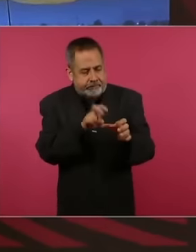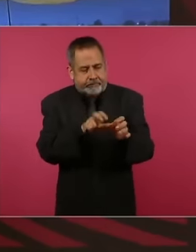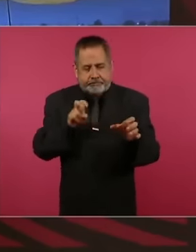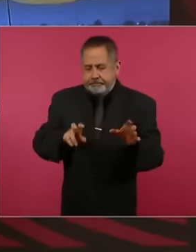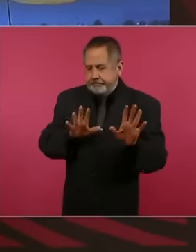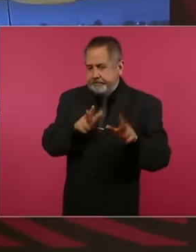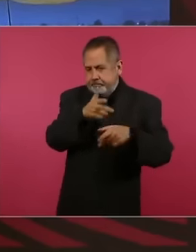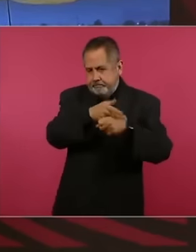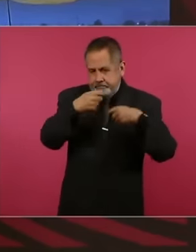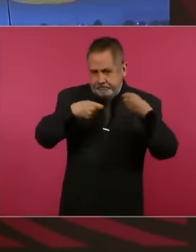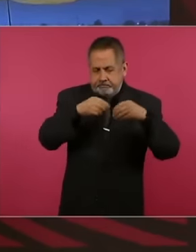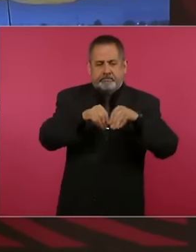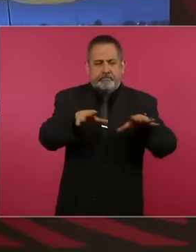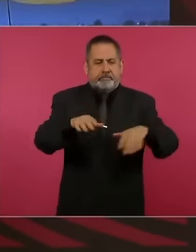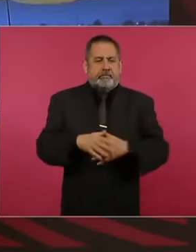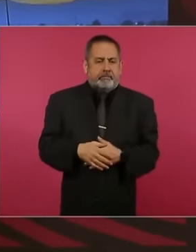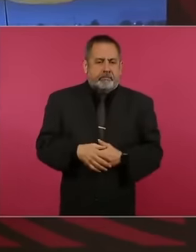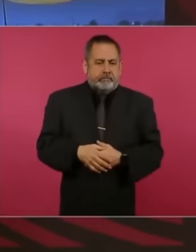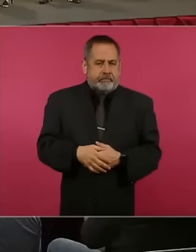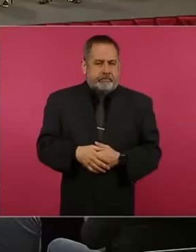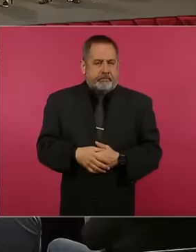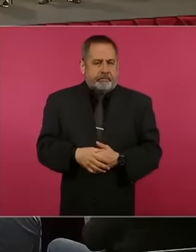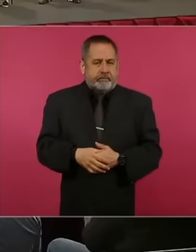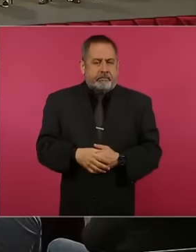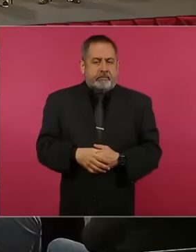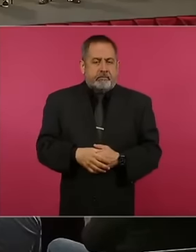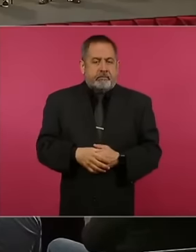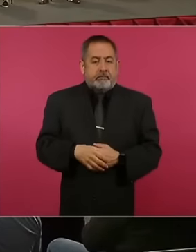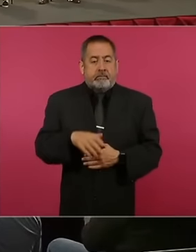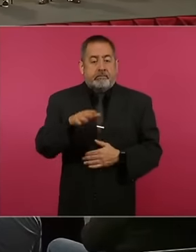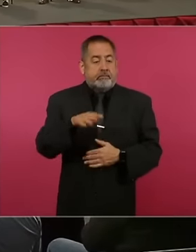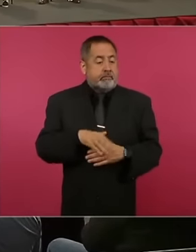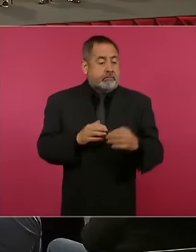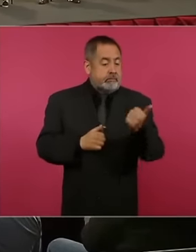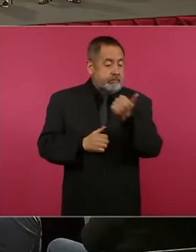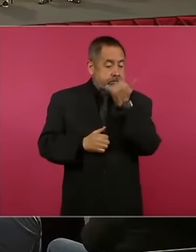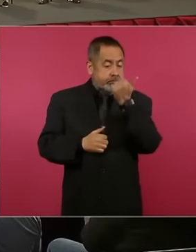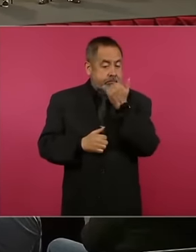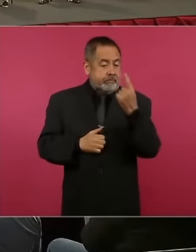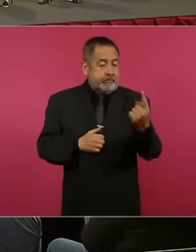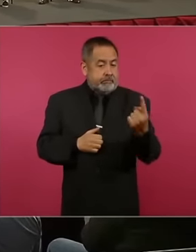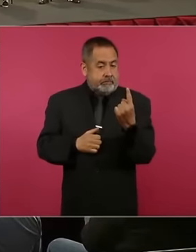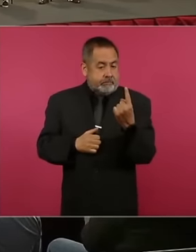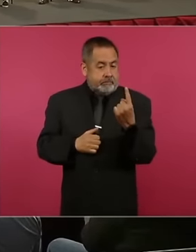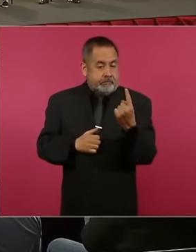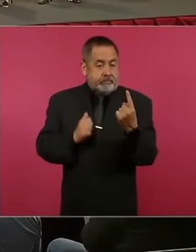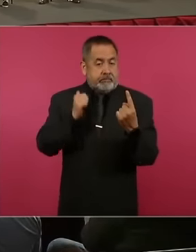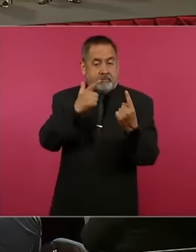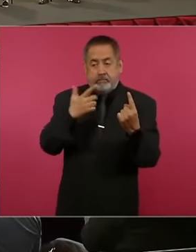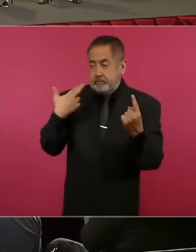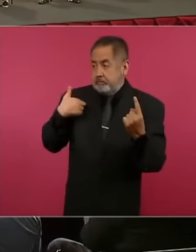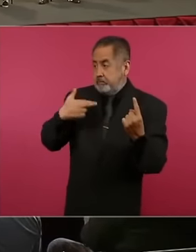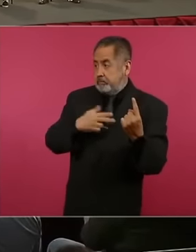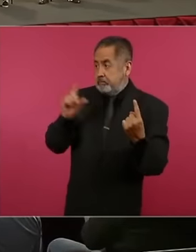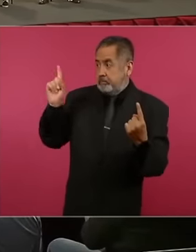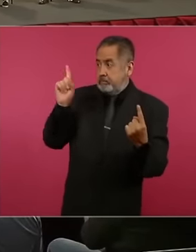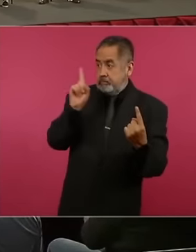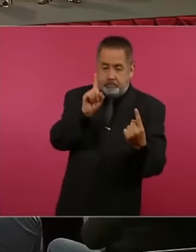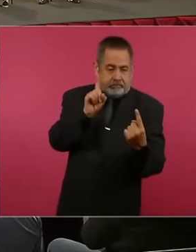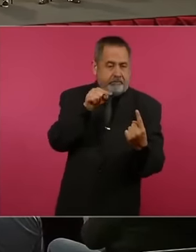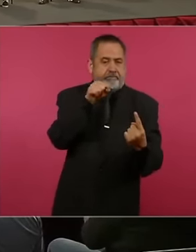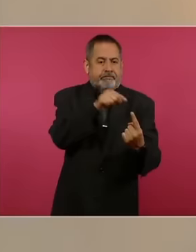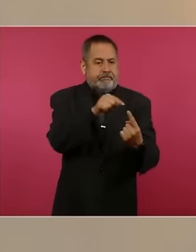usually happens when the student is doing something and the teacher is present,